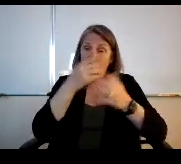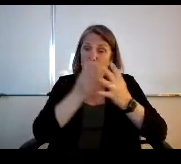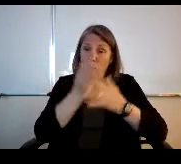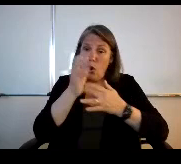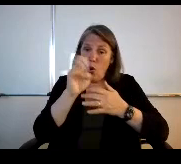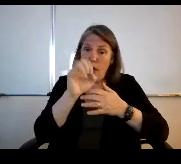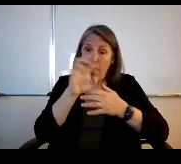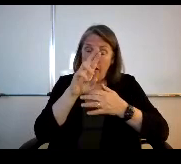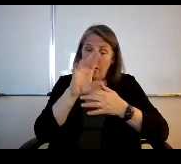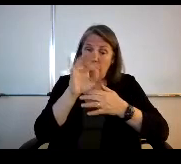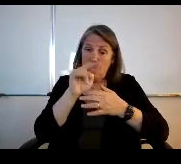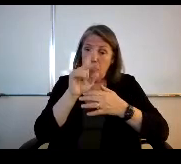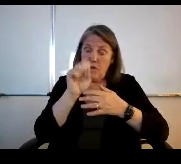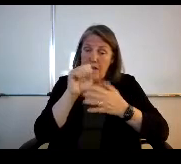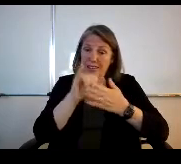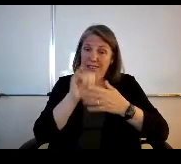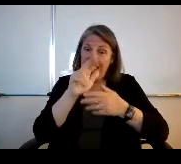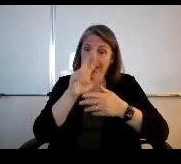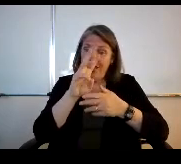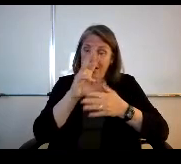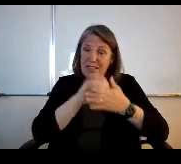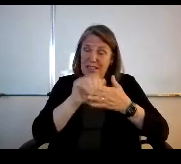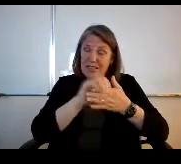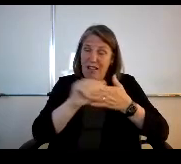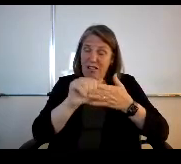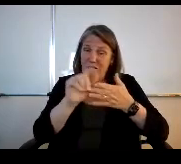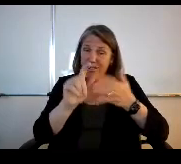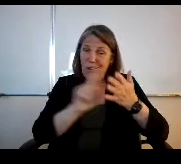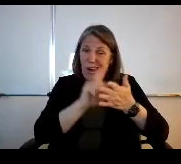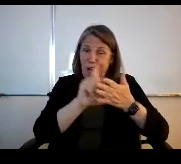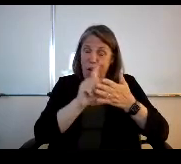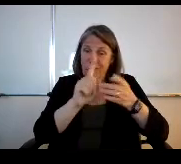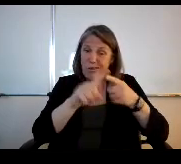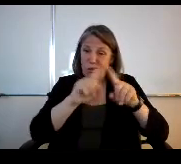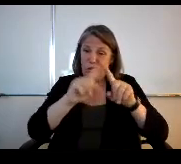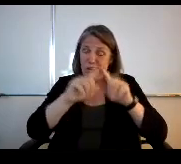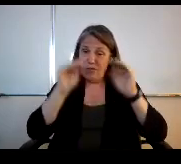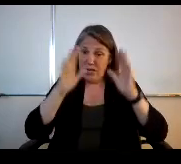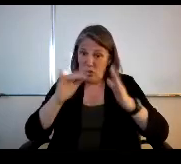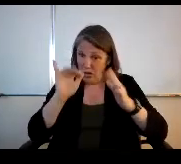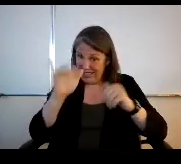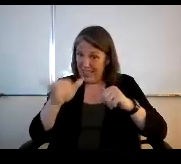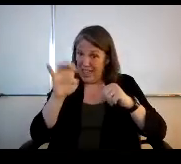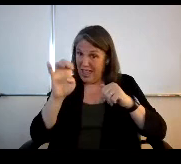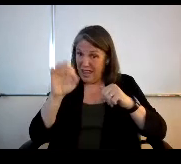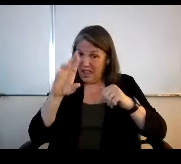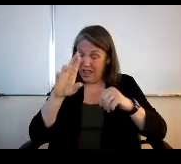it's being paid for through Esther funds. Are those $36.00 an hour to the different teachers is